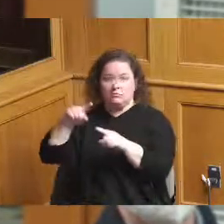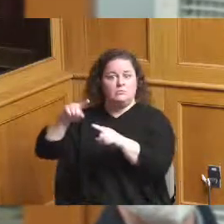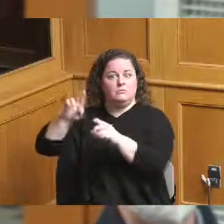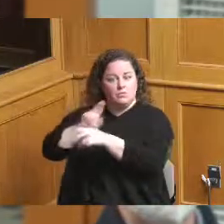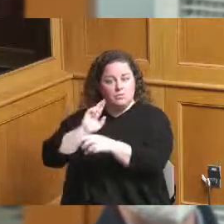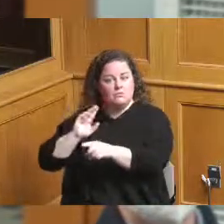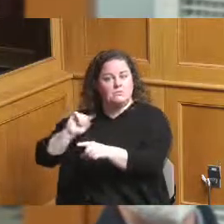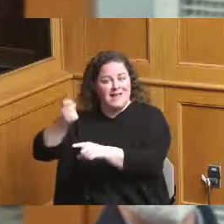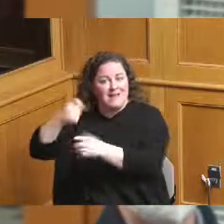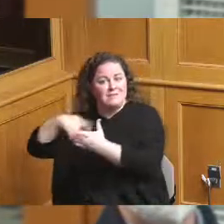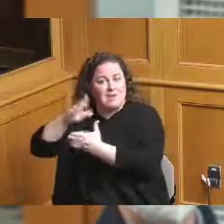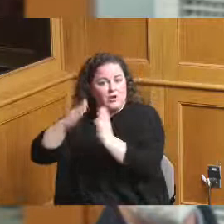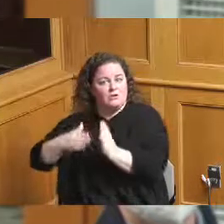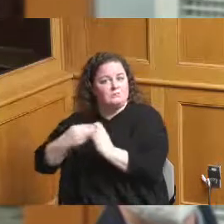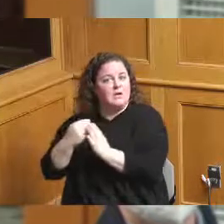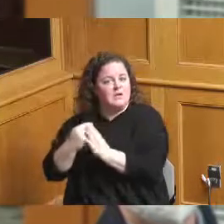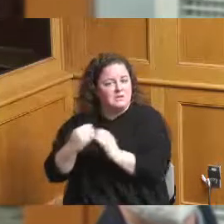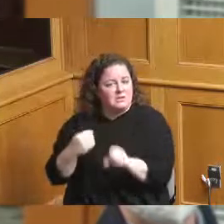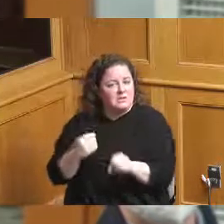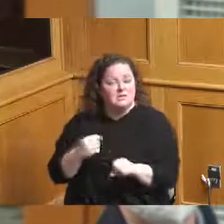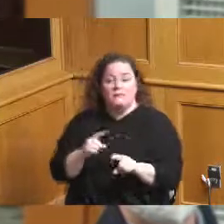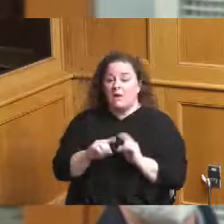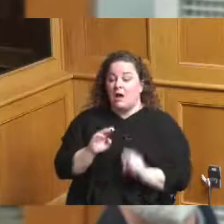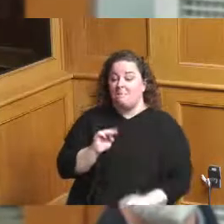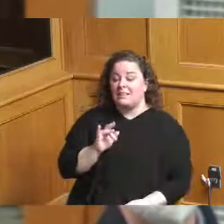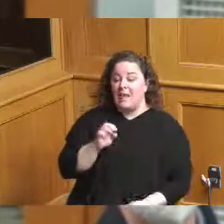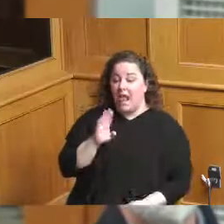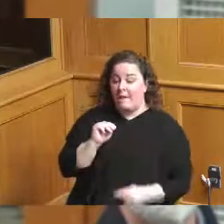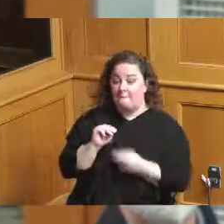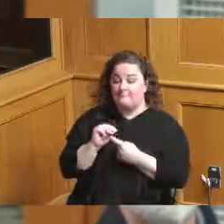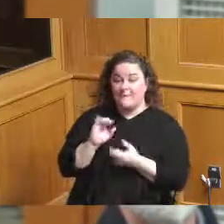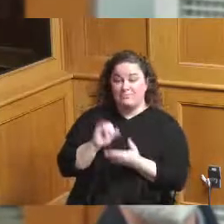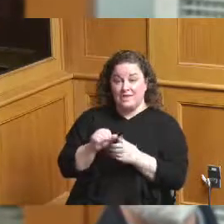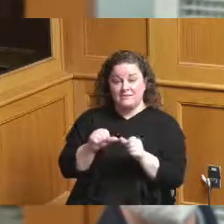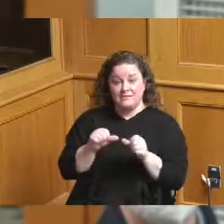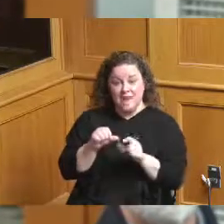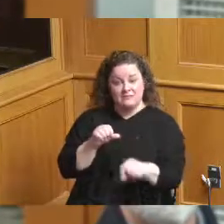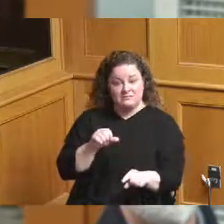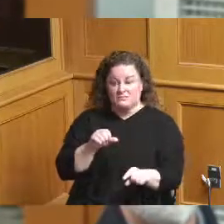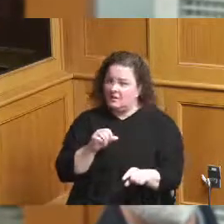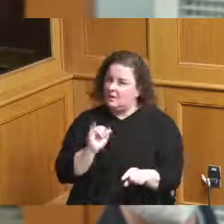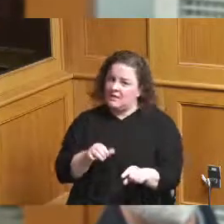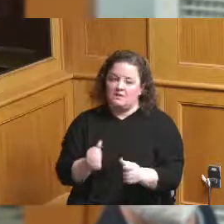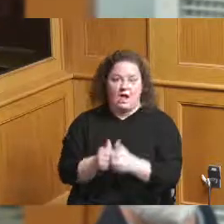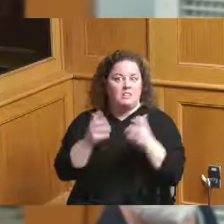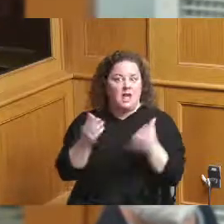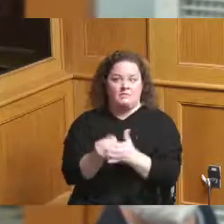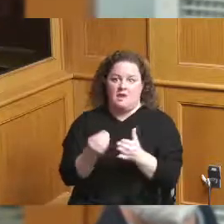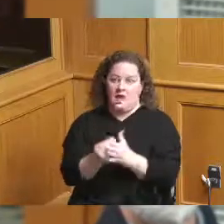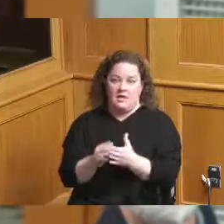again we I think are in agreement that that was a lot of money to spend for for some kind of outdoor